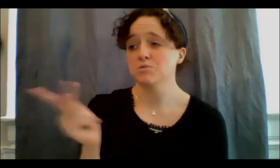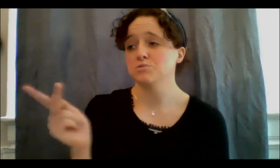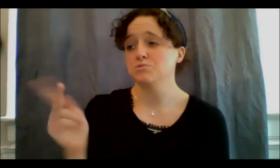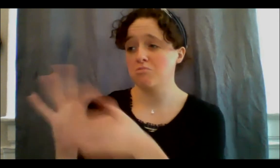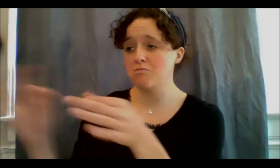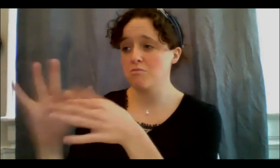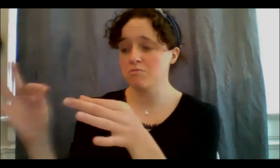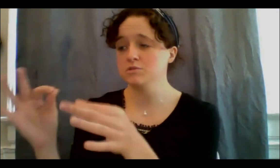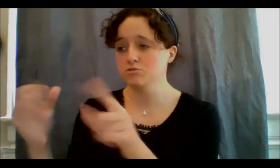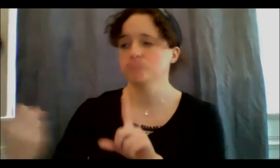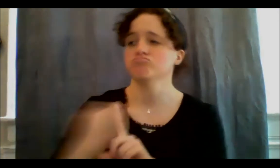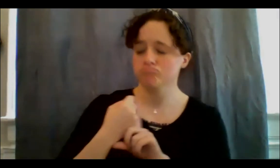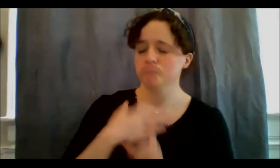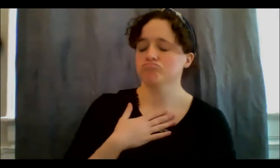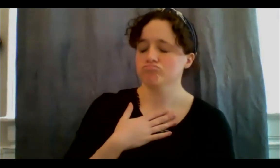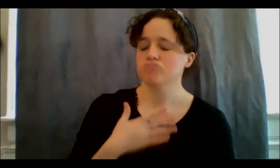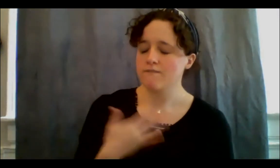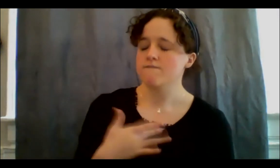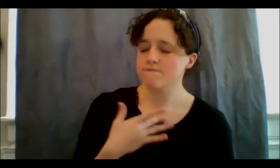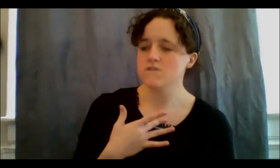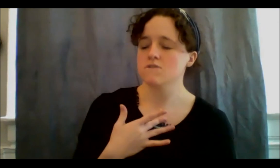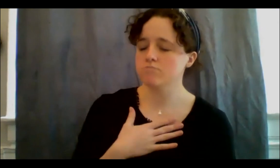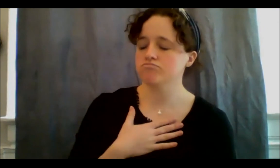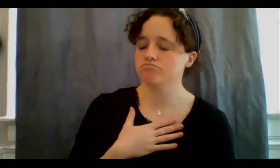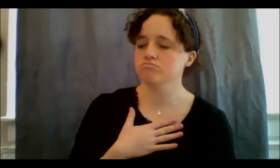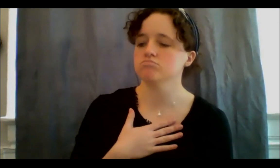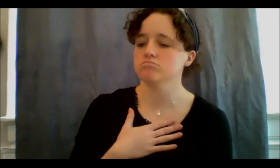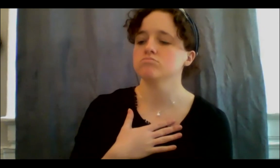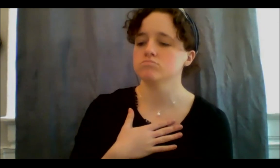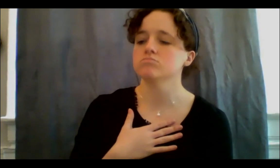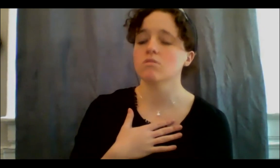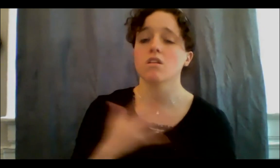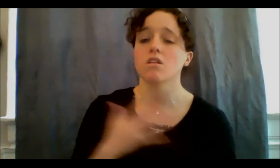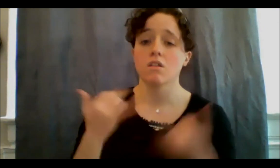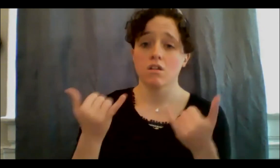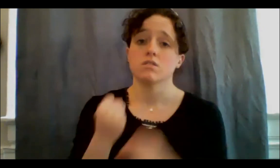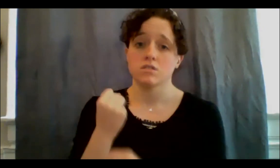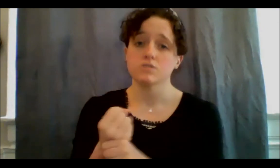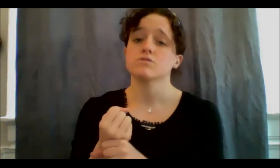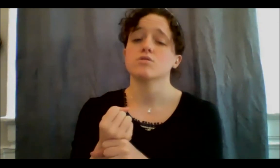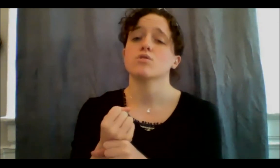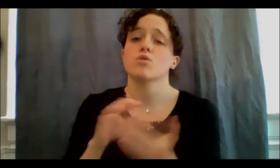that this year has been this year of learning how to take care of each other.